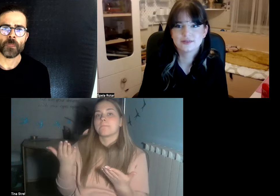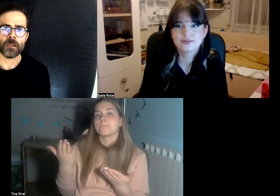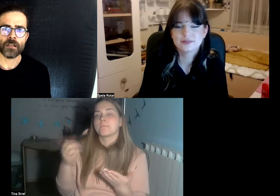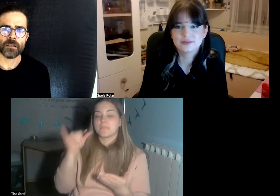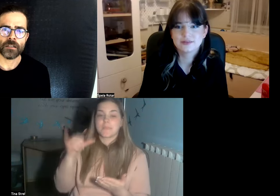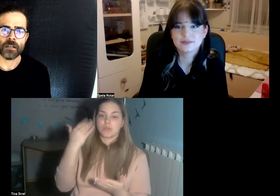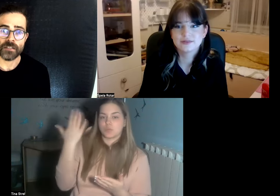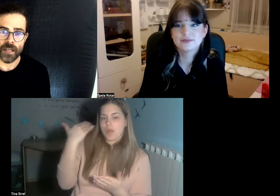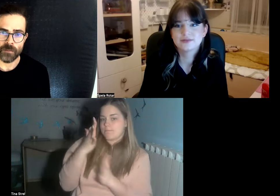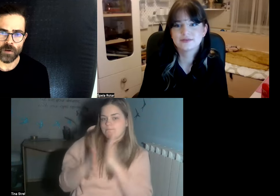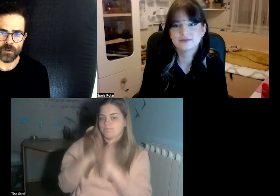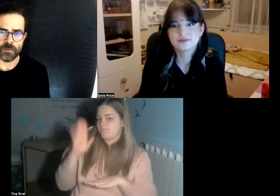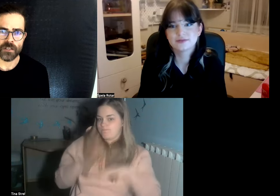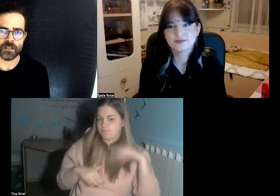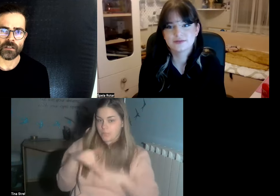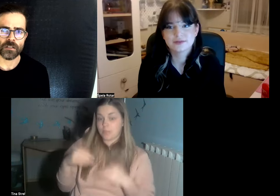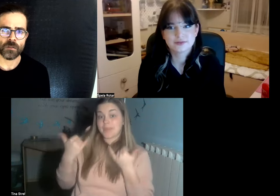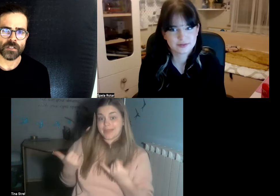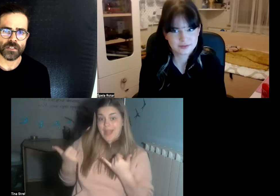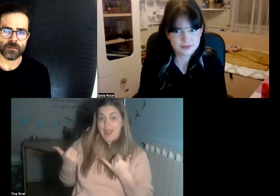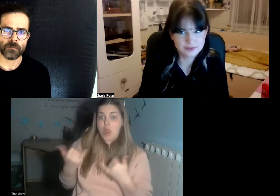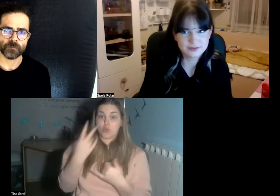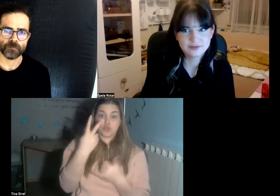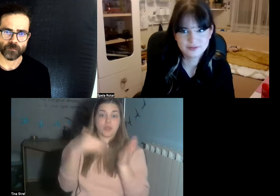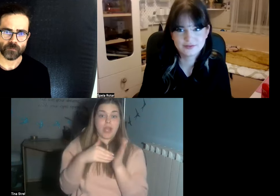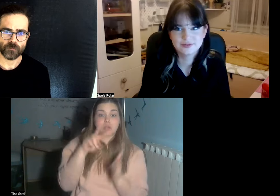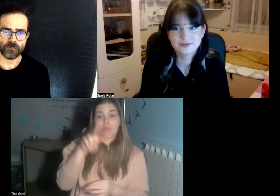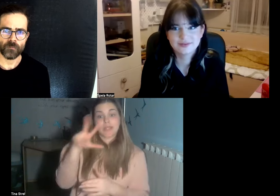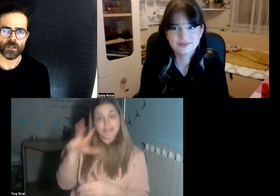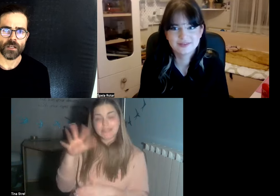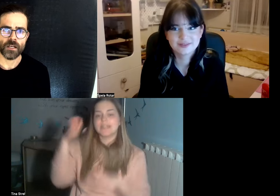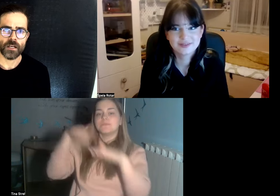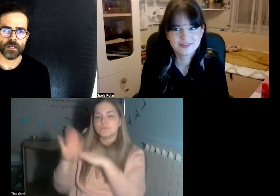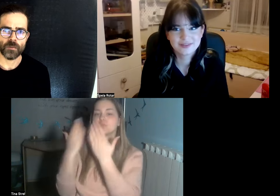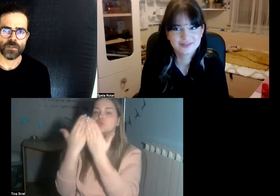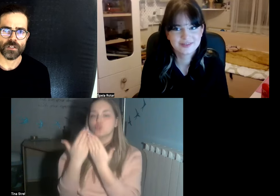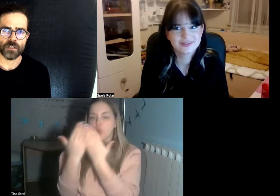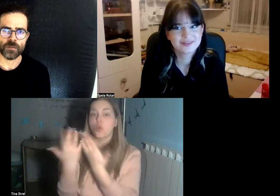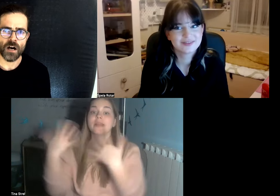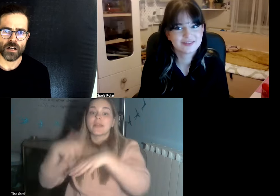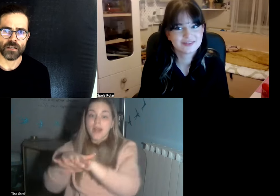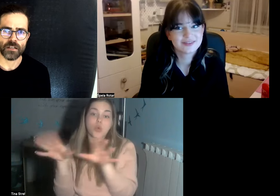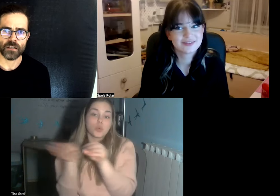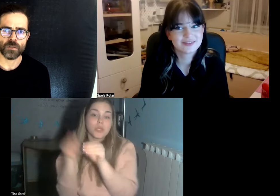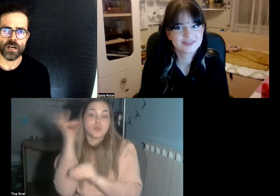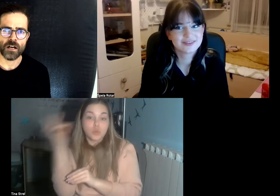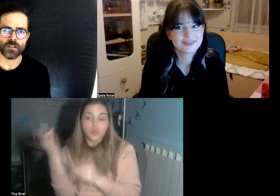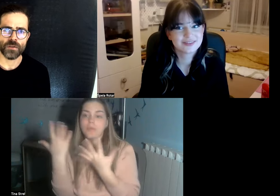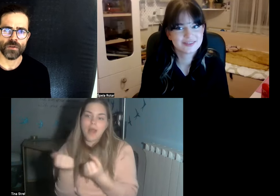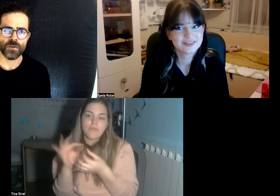in the study programs and in the school system it was it was hard it was hard